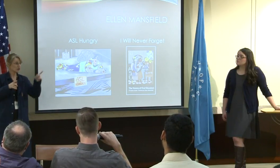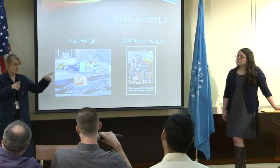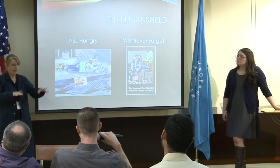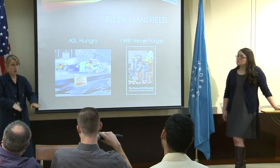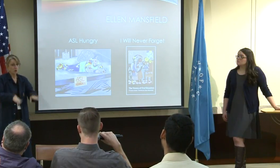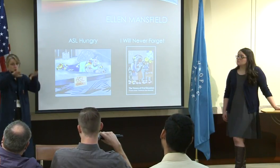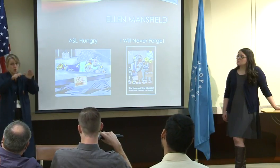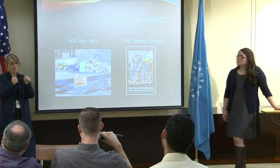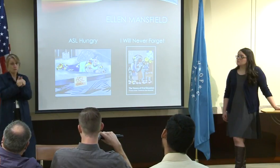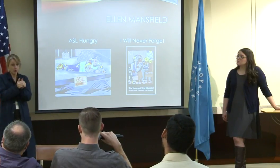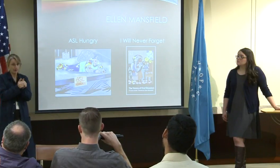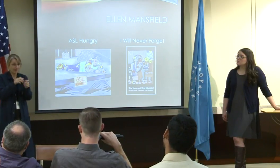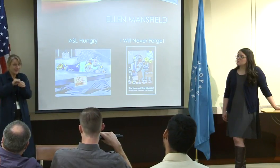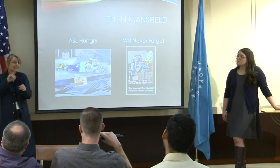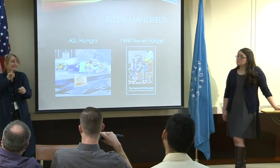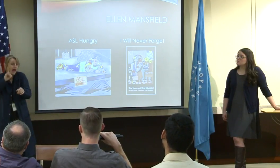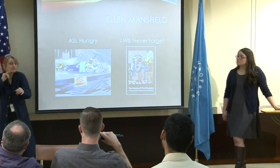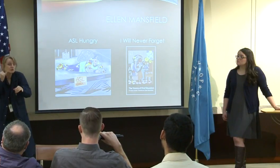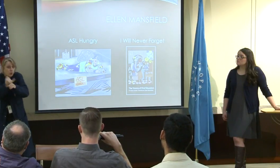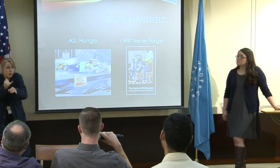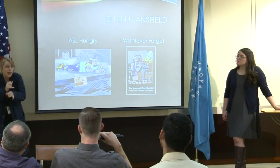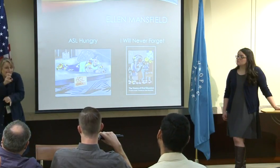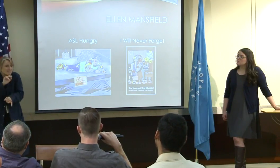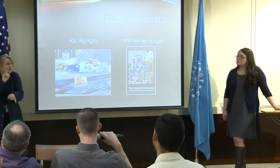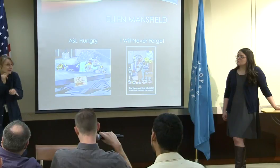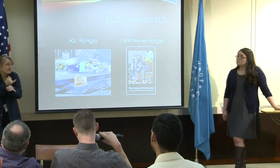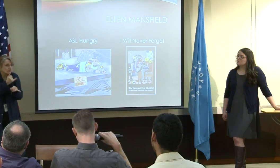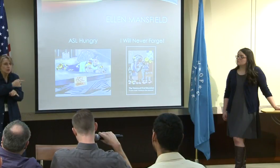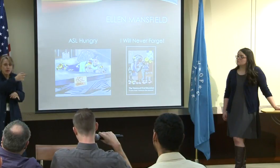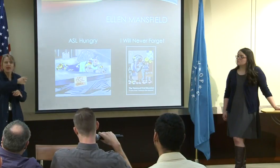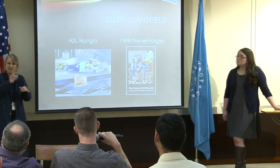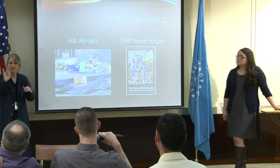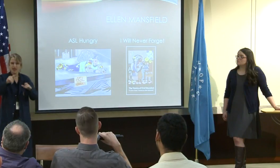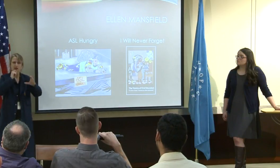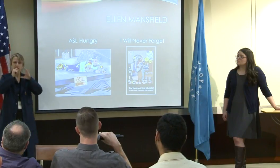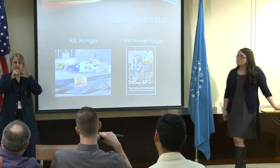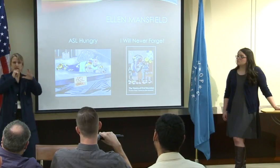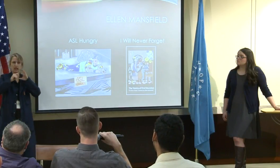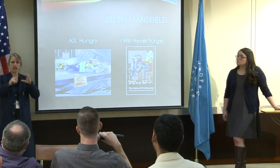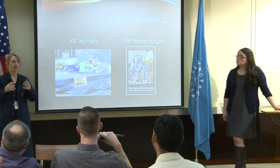and most of the teachers that they're growing up with -- even if they were at a deaf school --